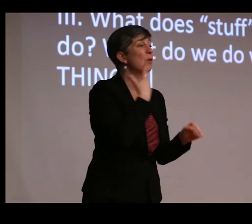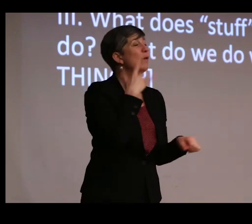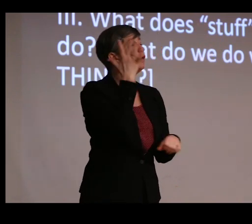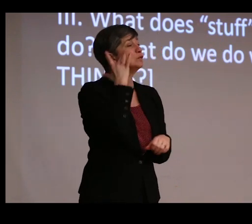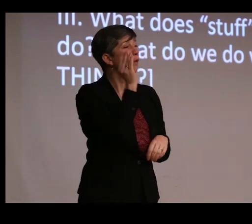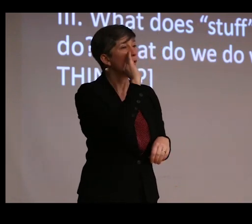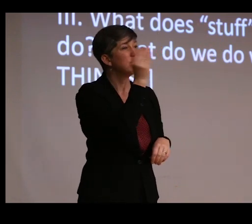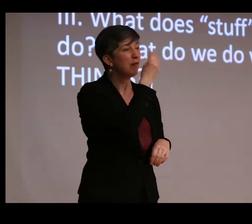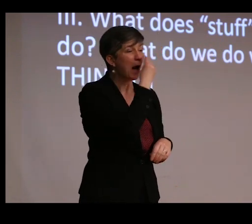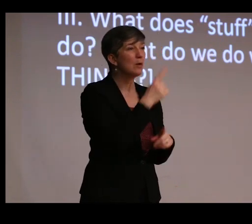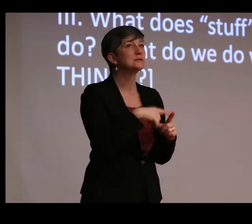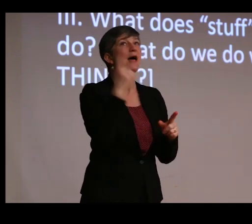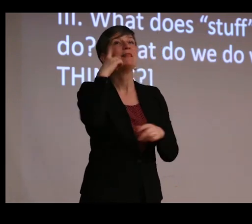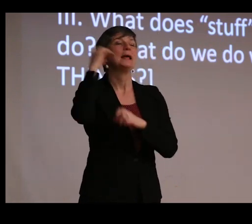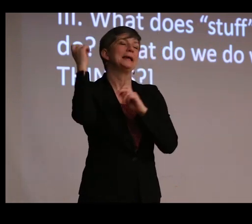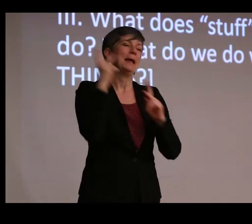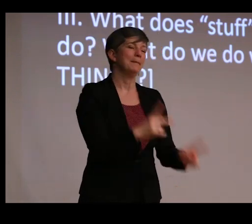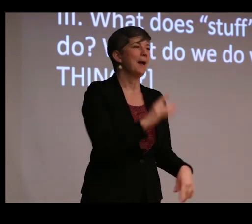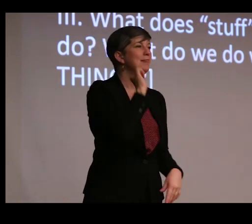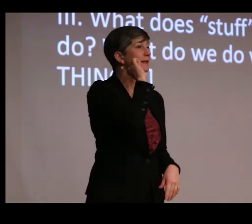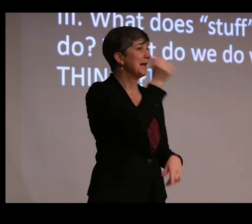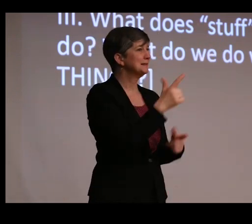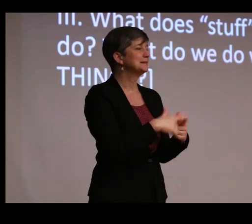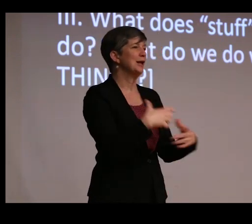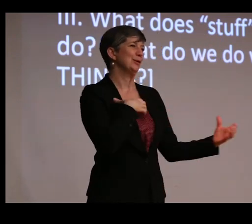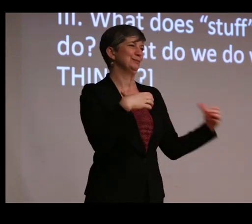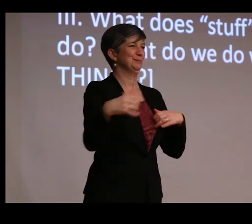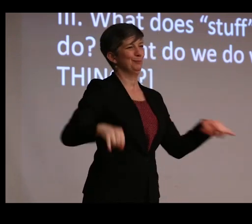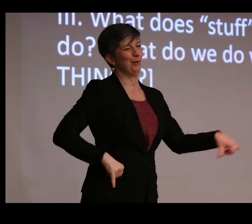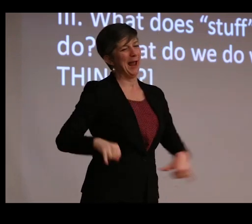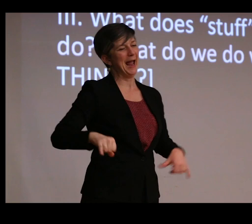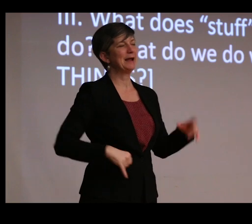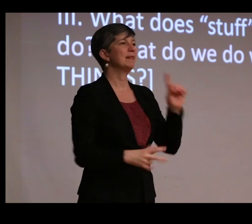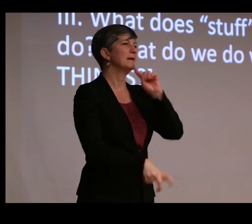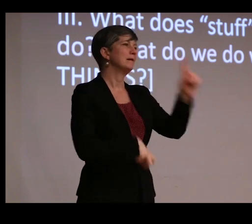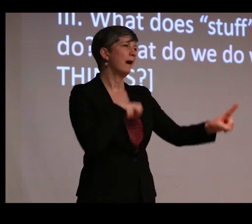and came back the next day to the scene of the crime to boast and then got caught.